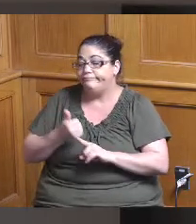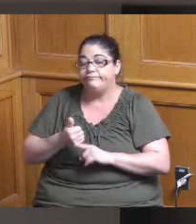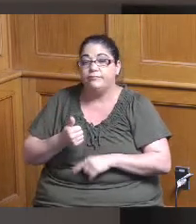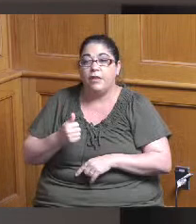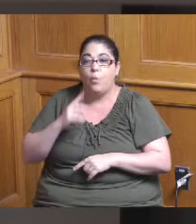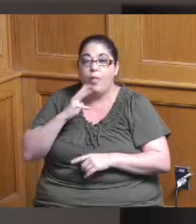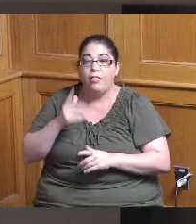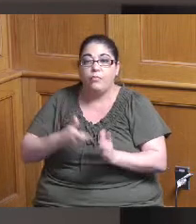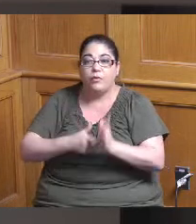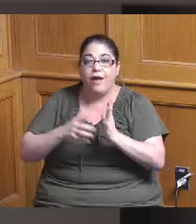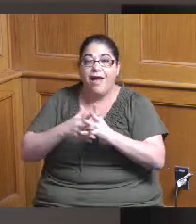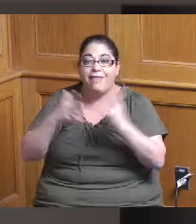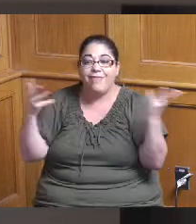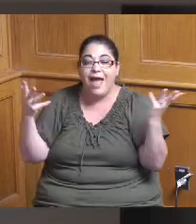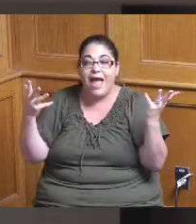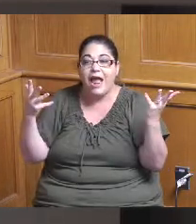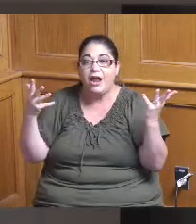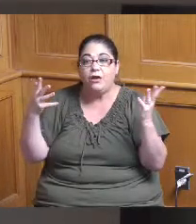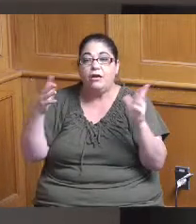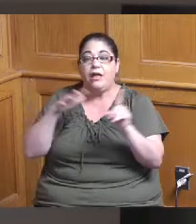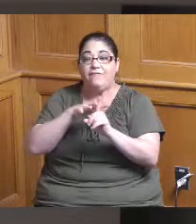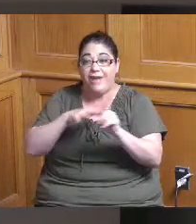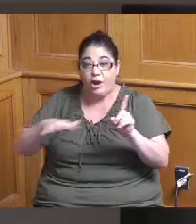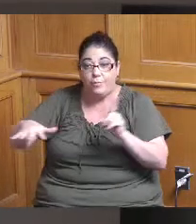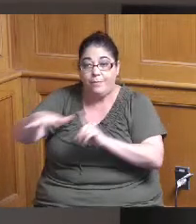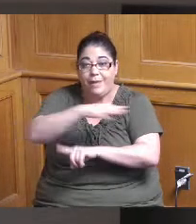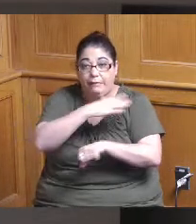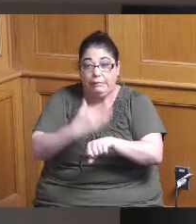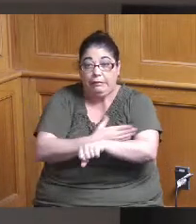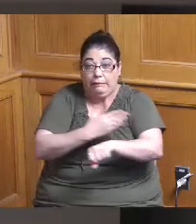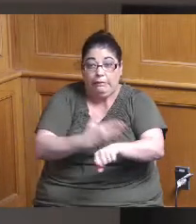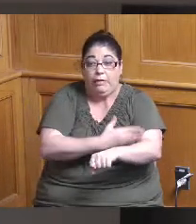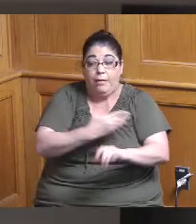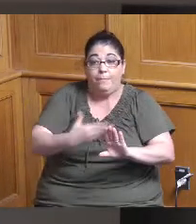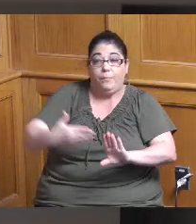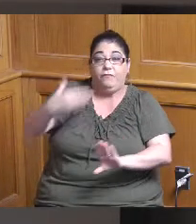of environmental remediation before any new development can happen there that would be a